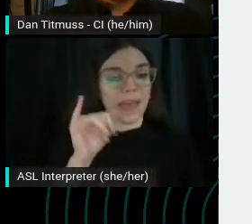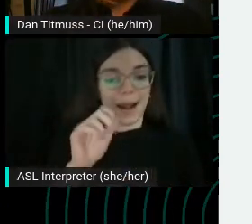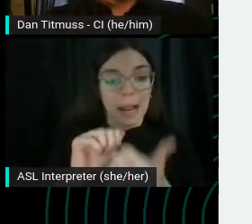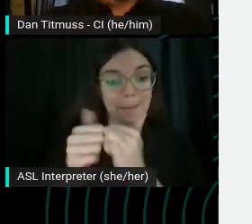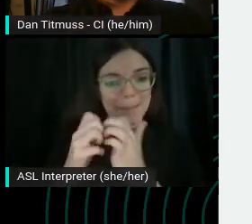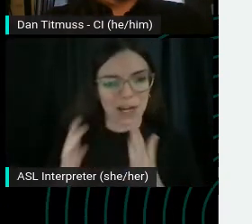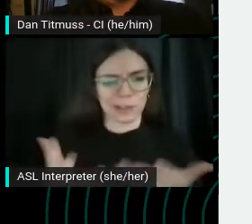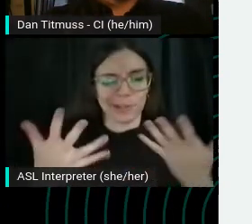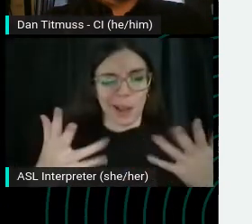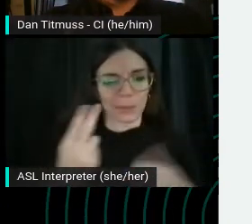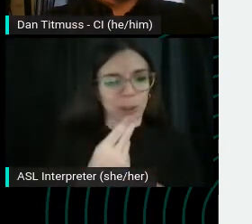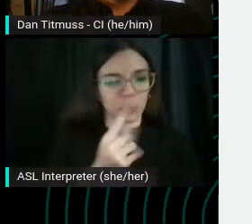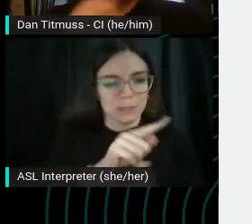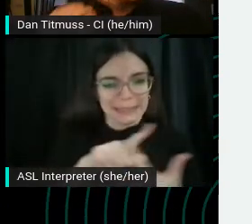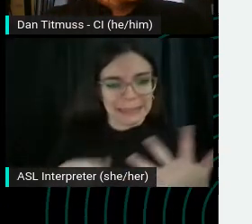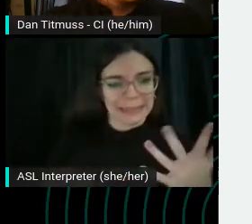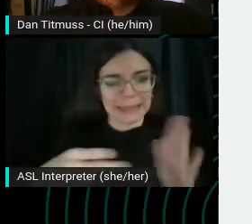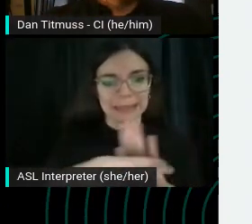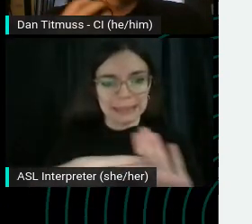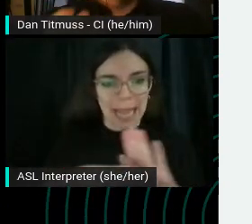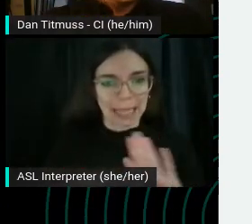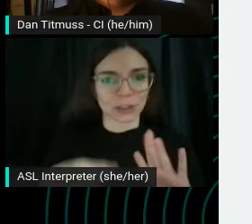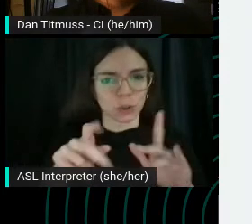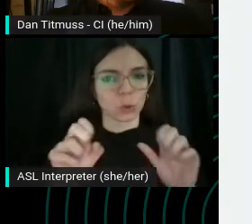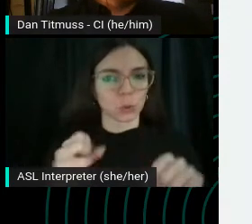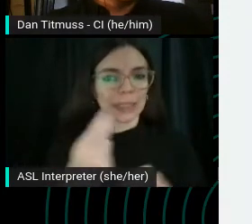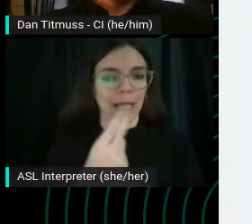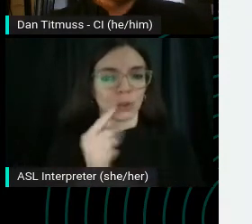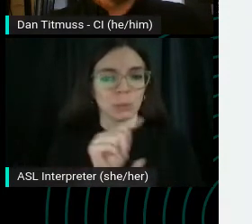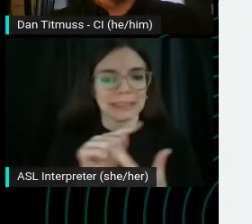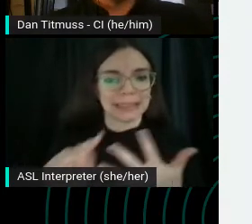then you know, you can use this to inspire new content.